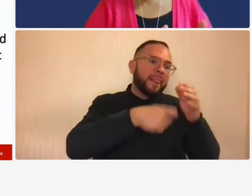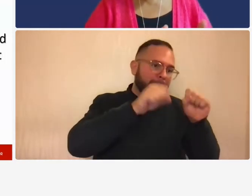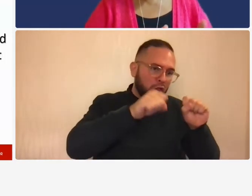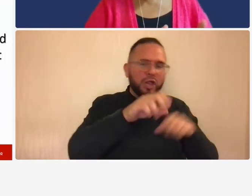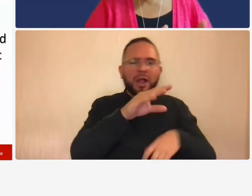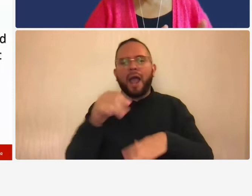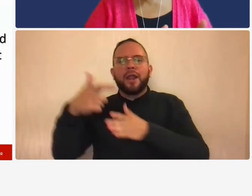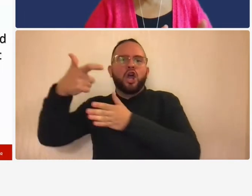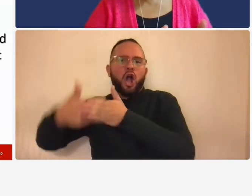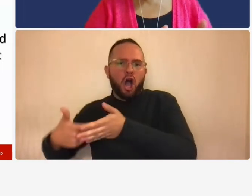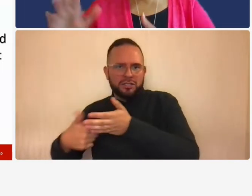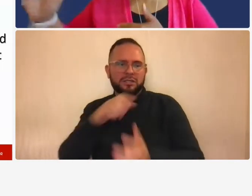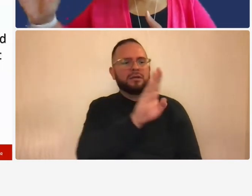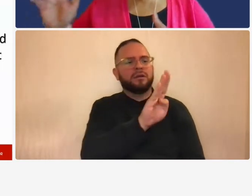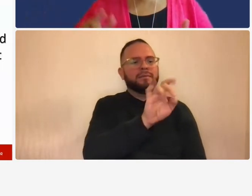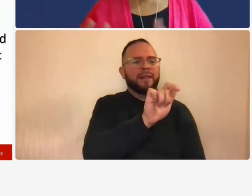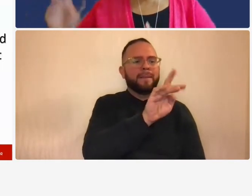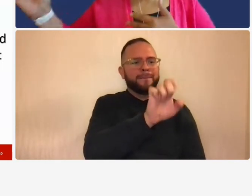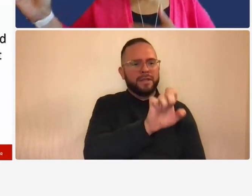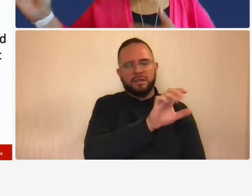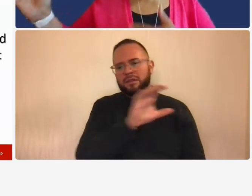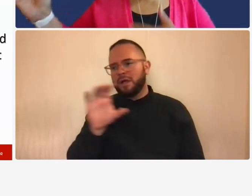accurately now that's different than billing because obviously you wouldn't bill